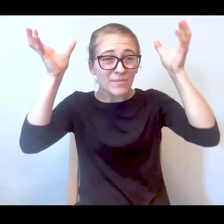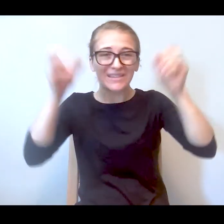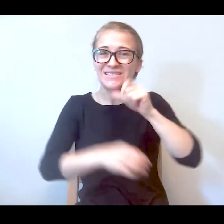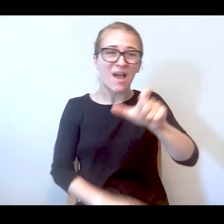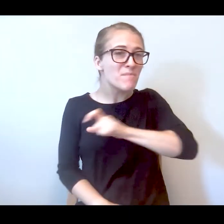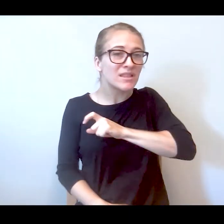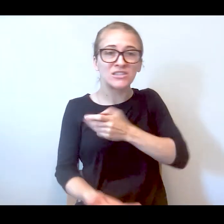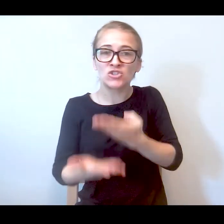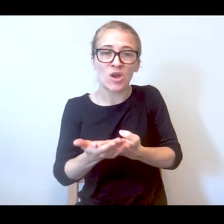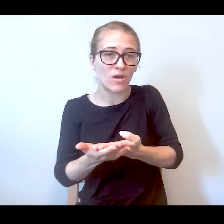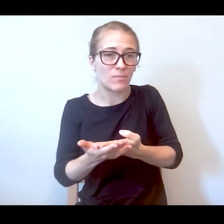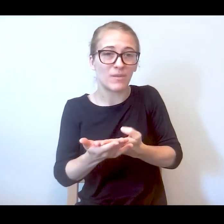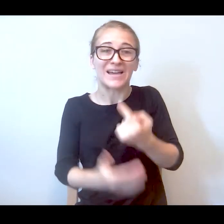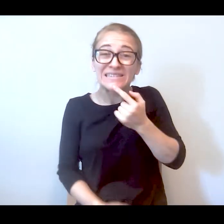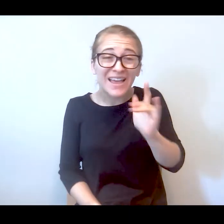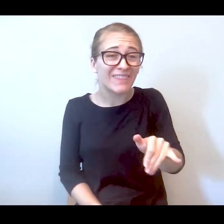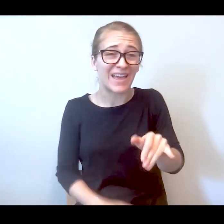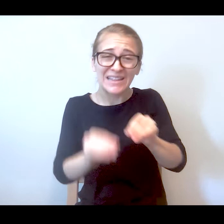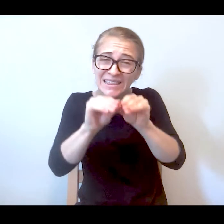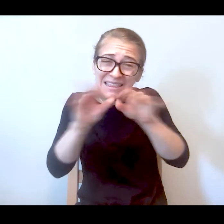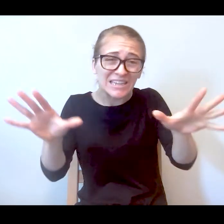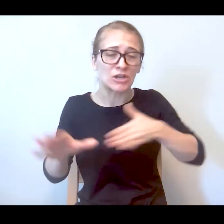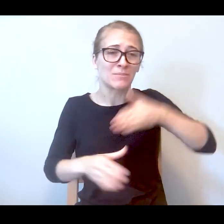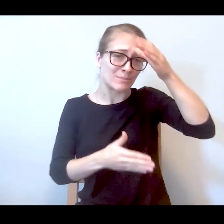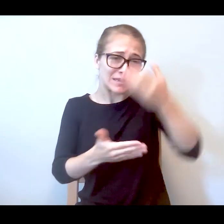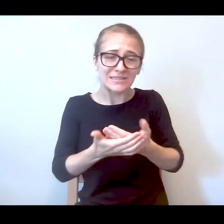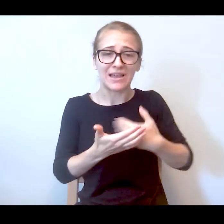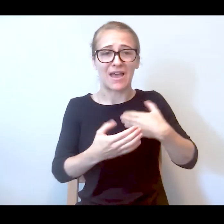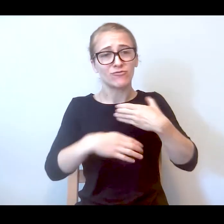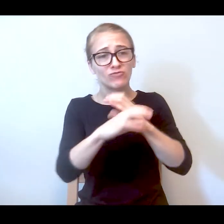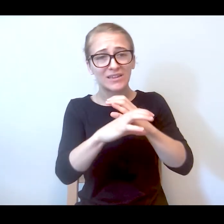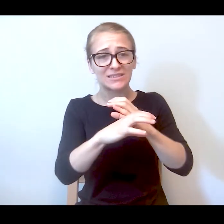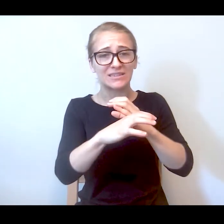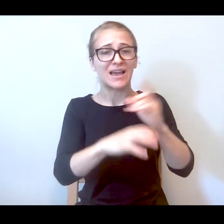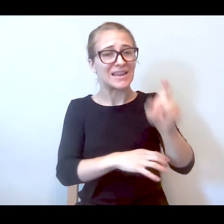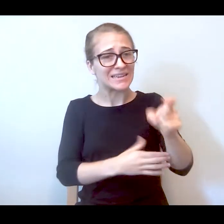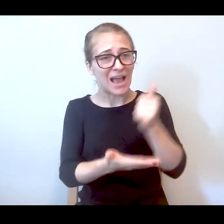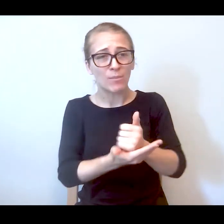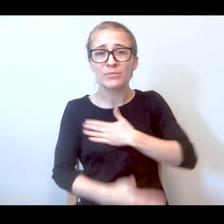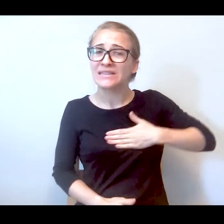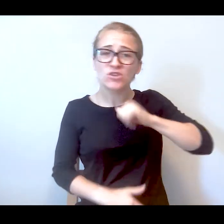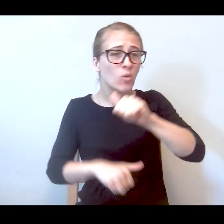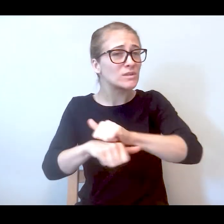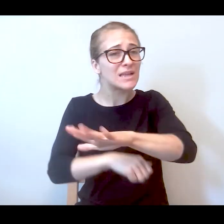up. I said it to them. My son is having a crisis and I need help. Please don't send the police.